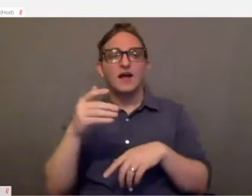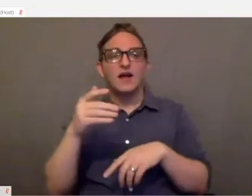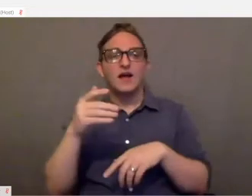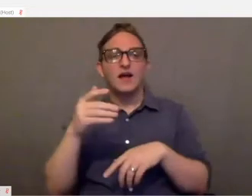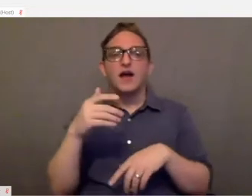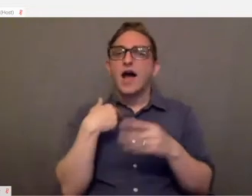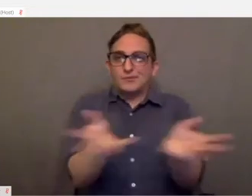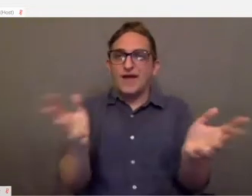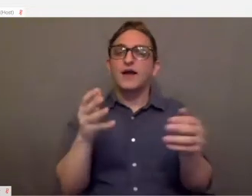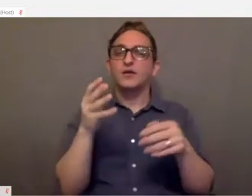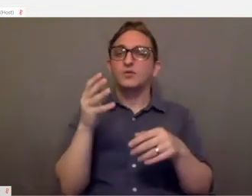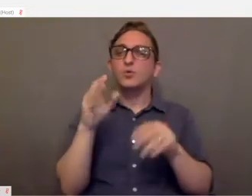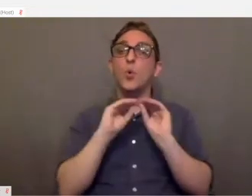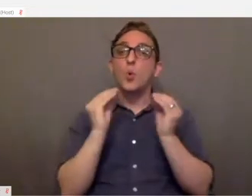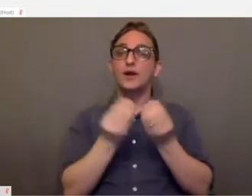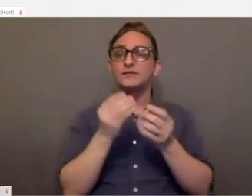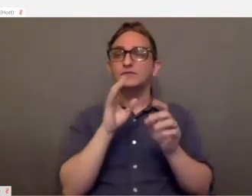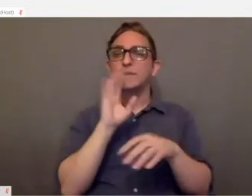with access to expertise.